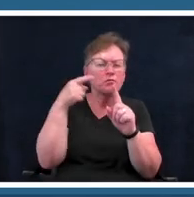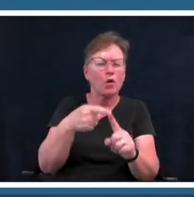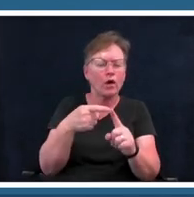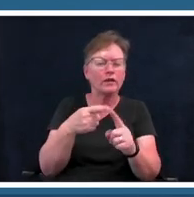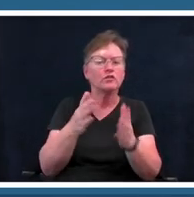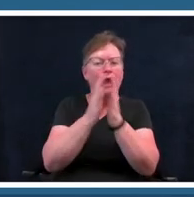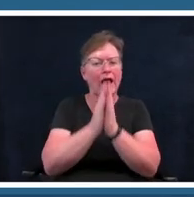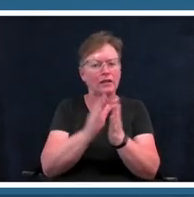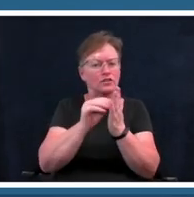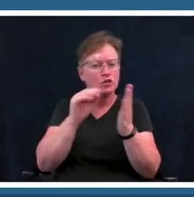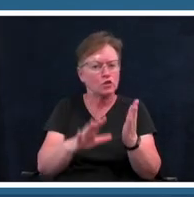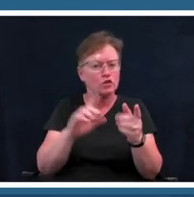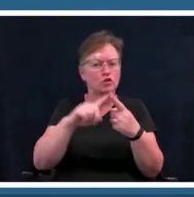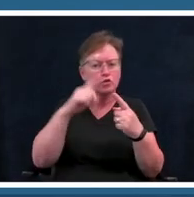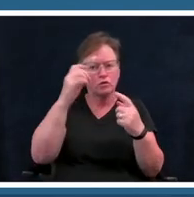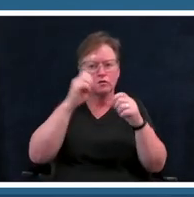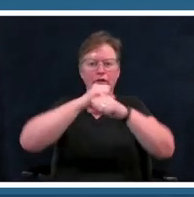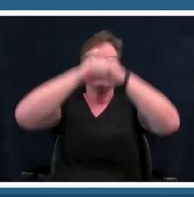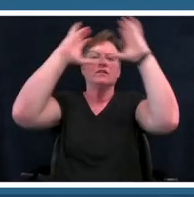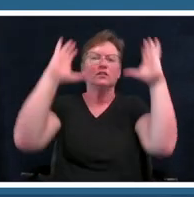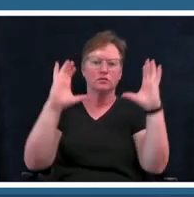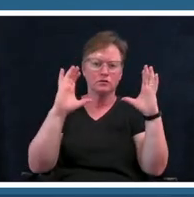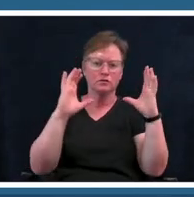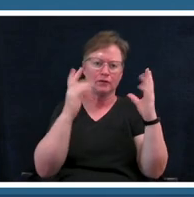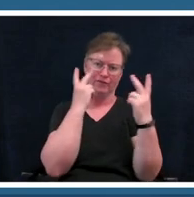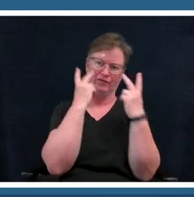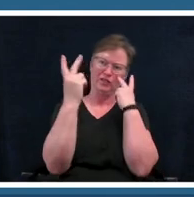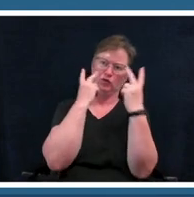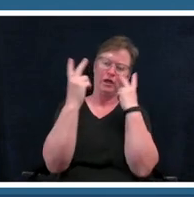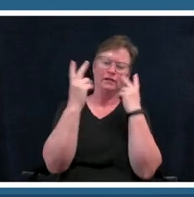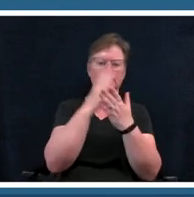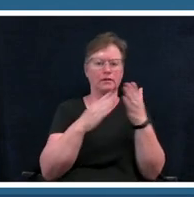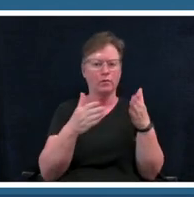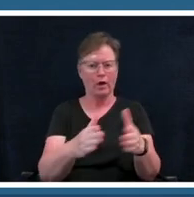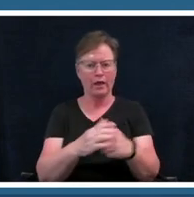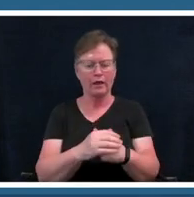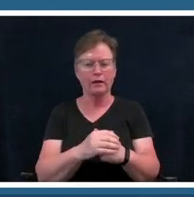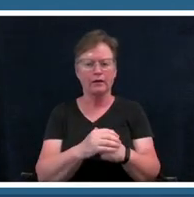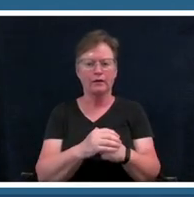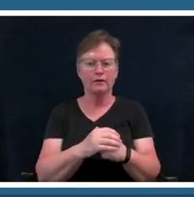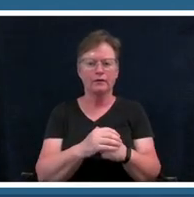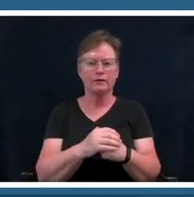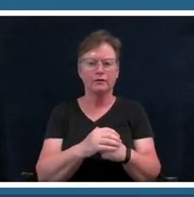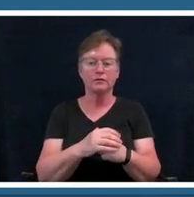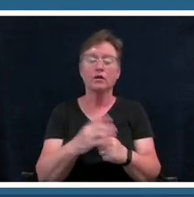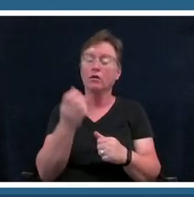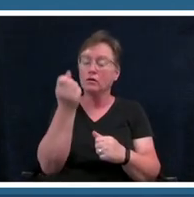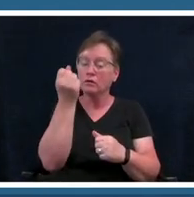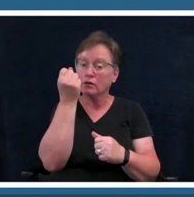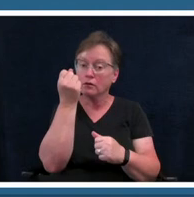um so like i said before my background is in design education and i'm always going